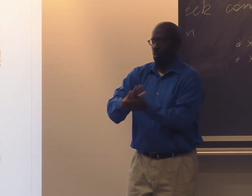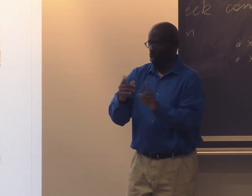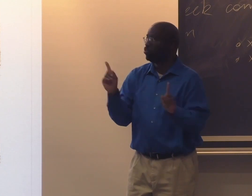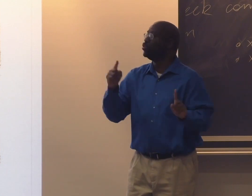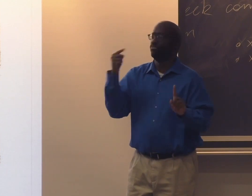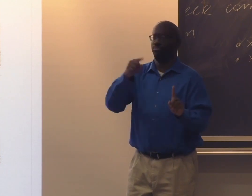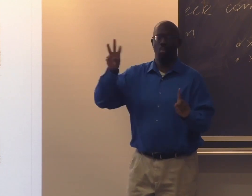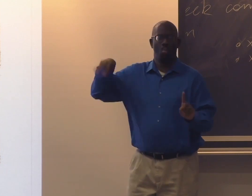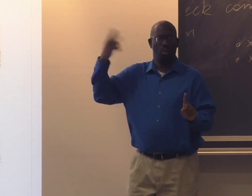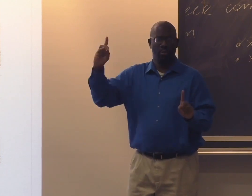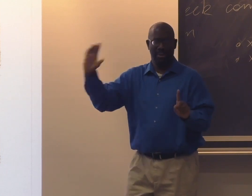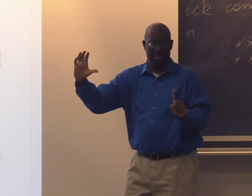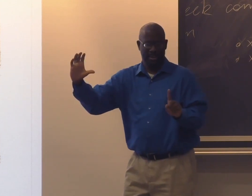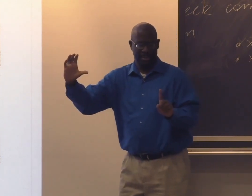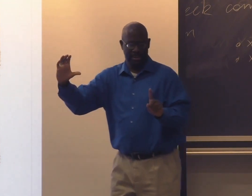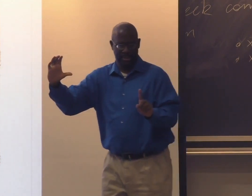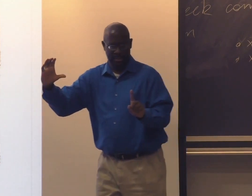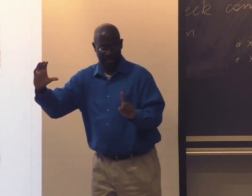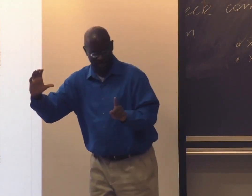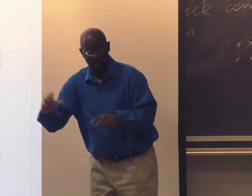So here we have the Kendall School in Washington, DC.